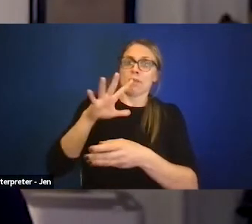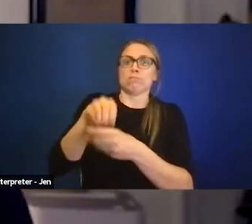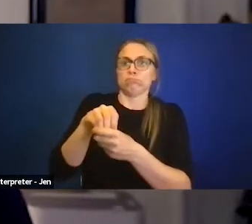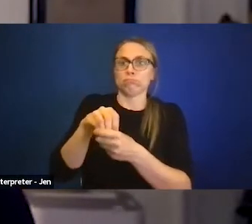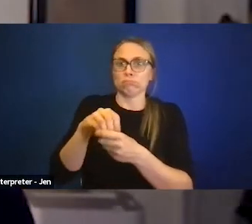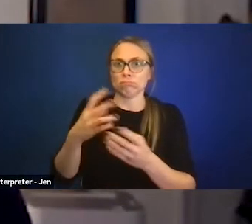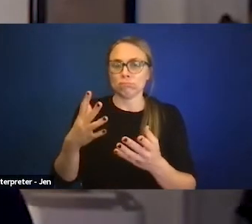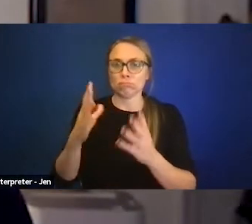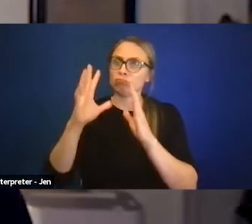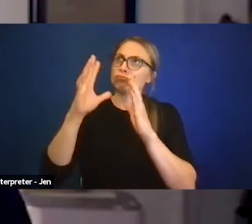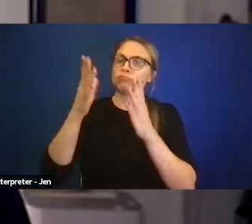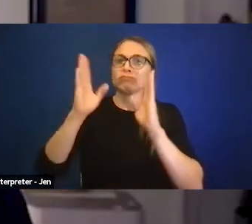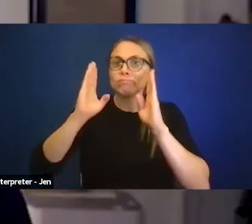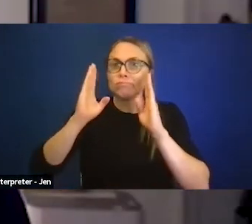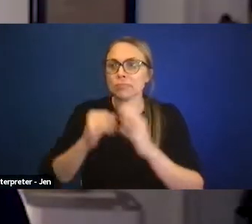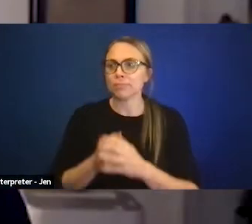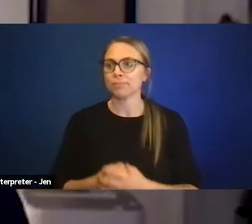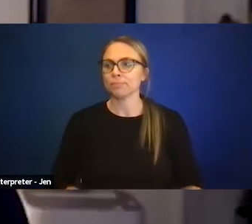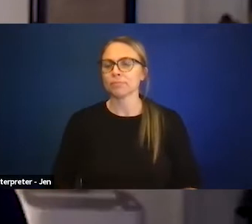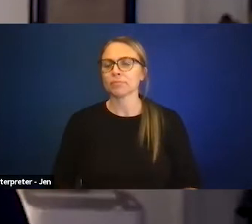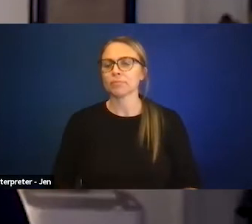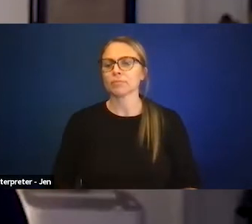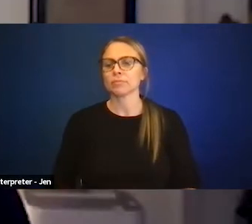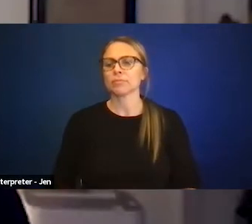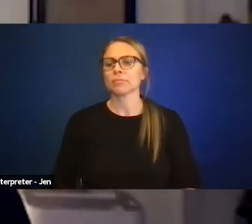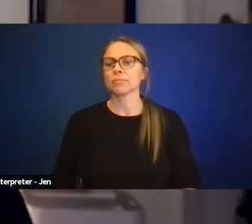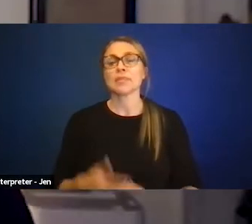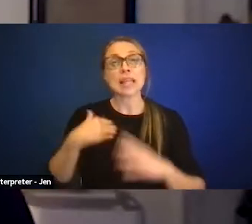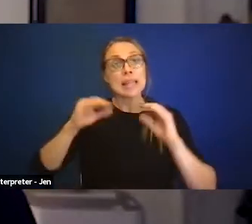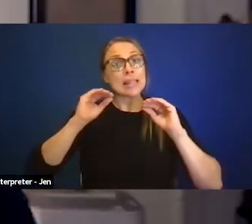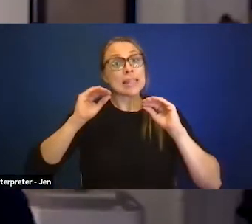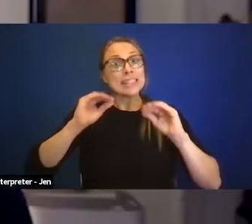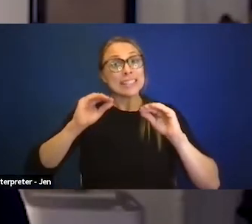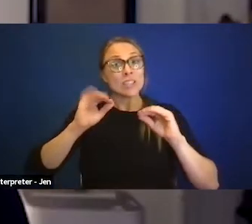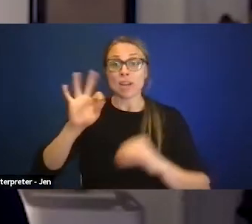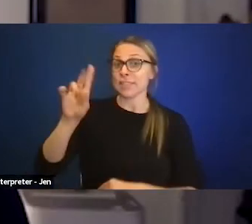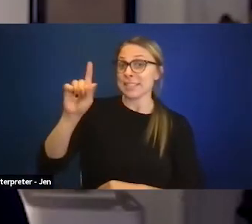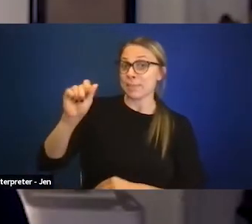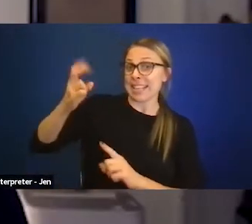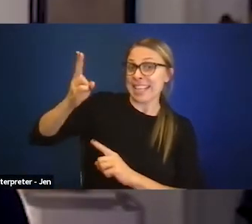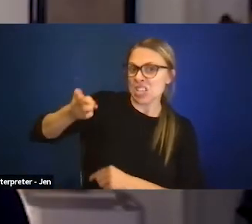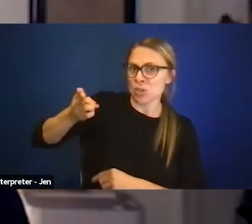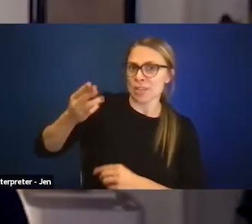I think the teaching of disability history is so very important in elementary school,